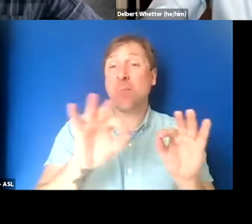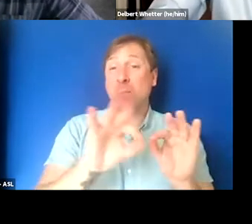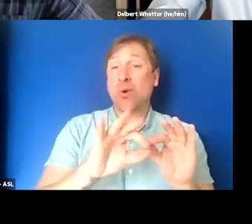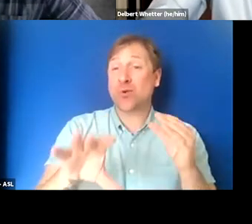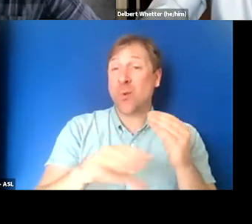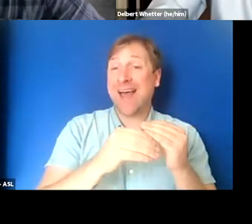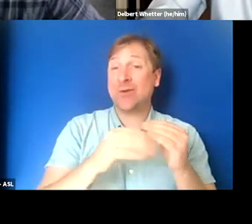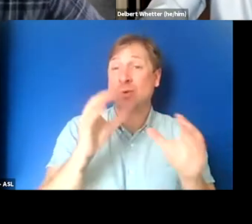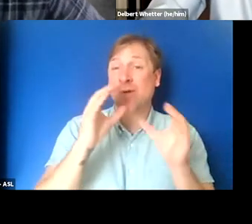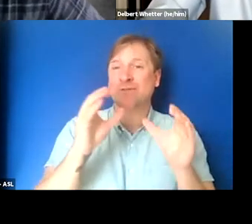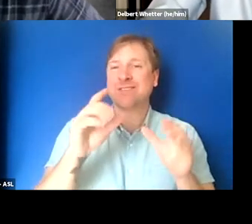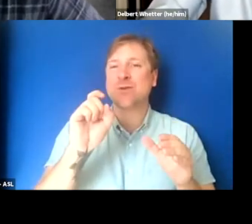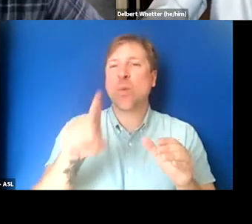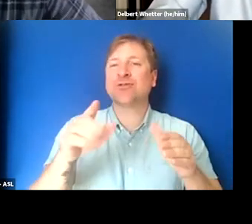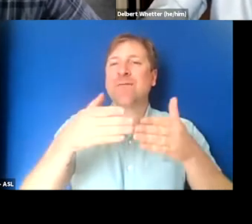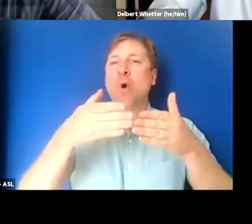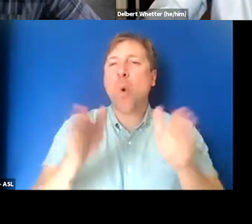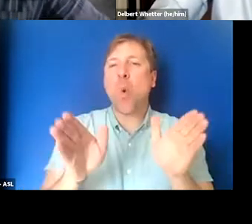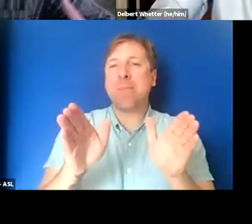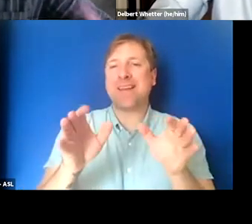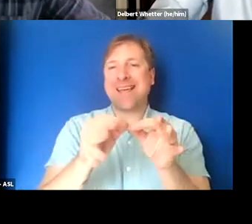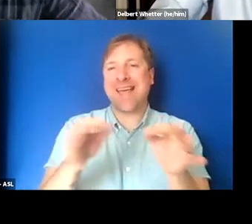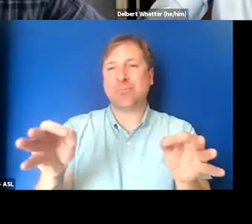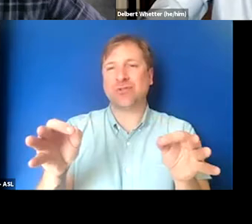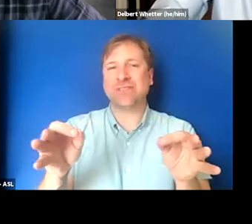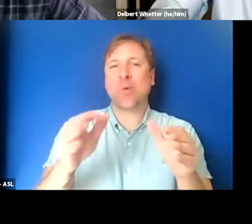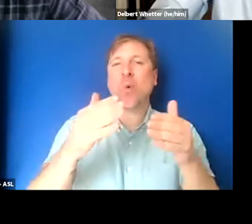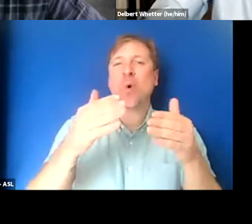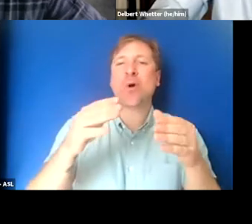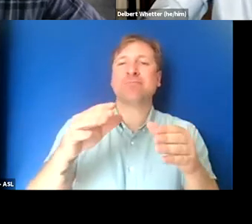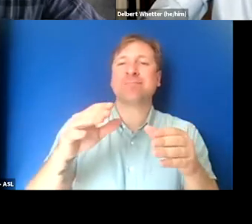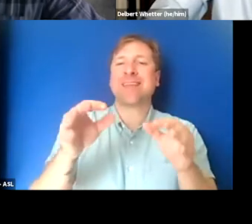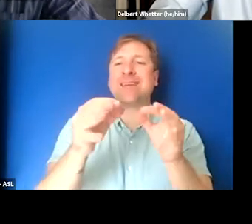the question of open captions or captions that are burnt in.